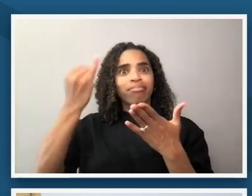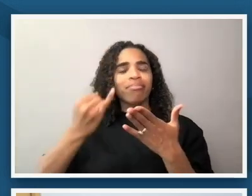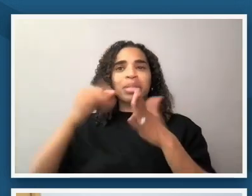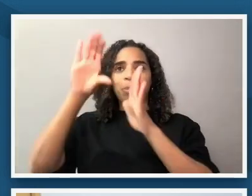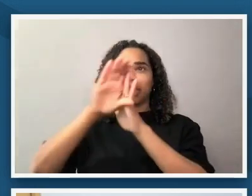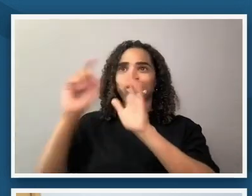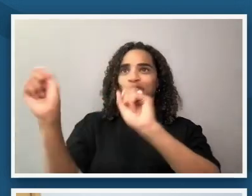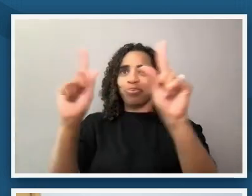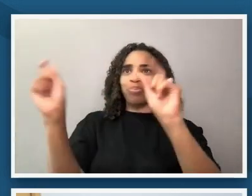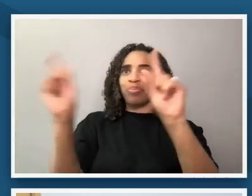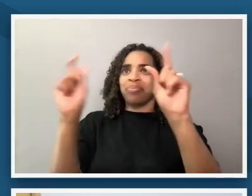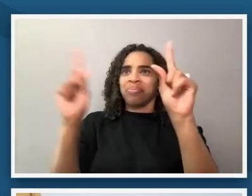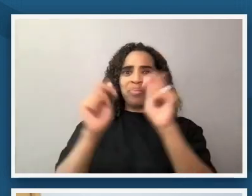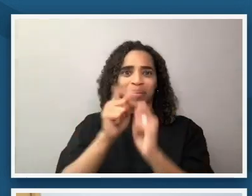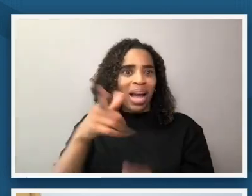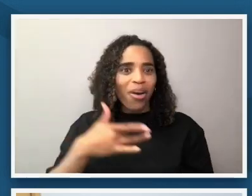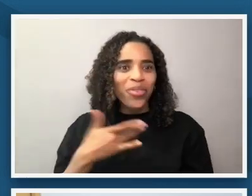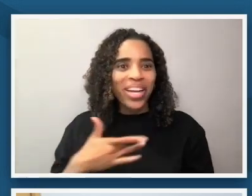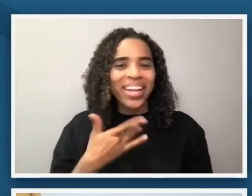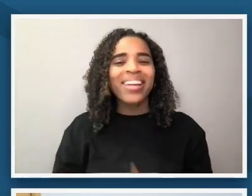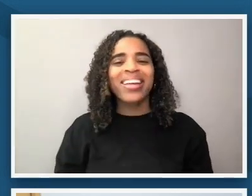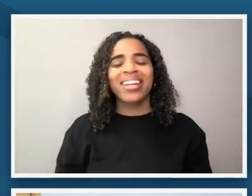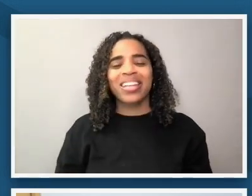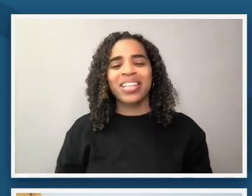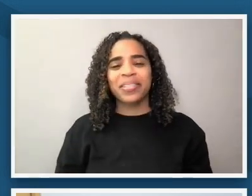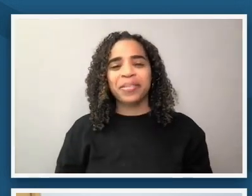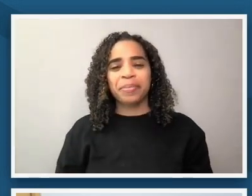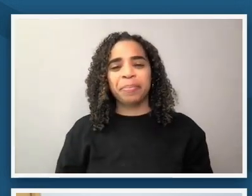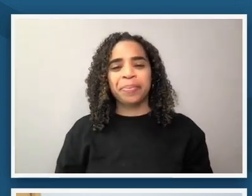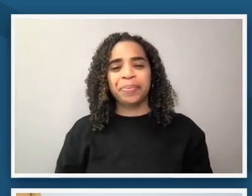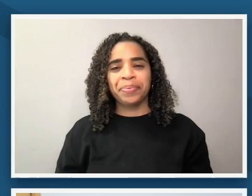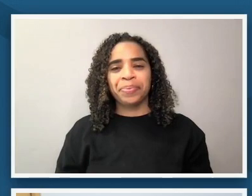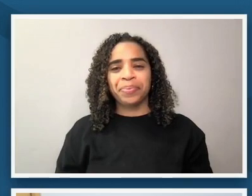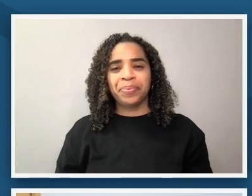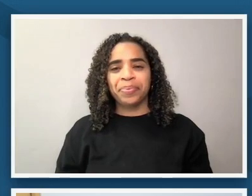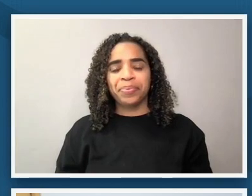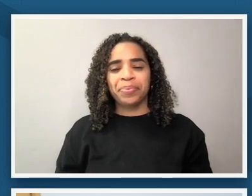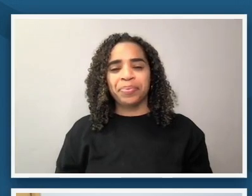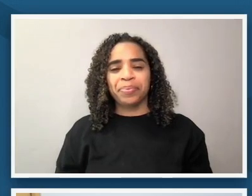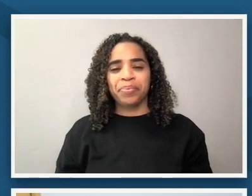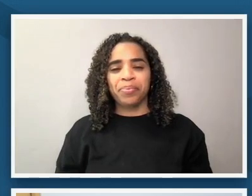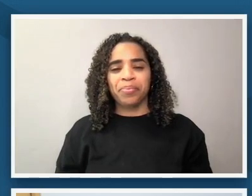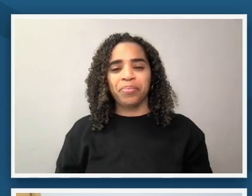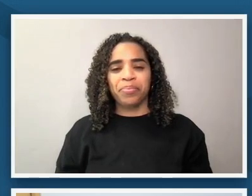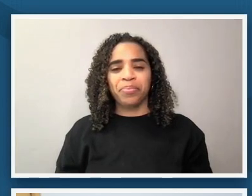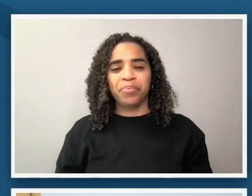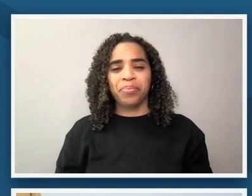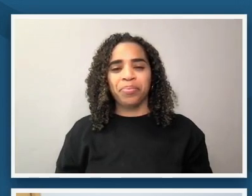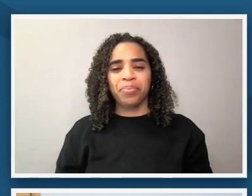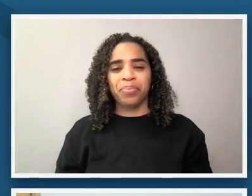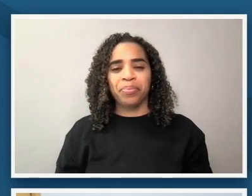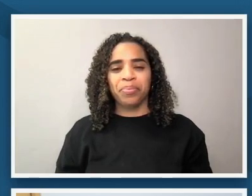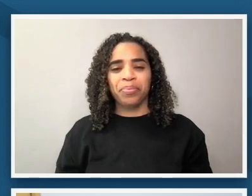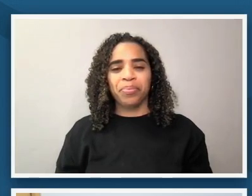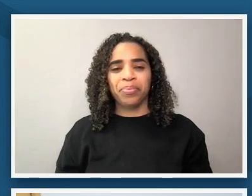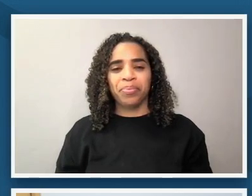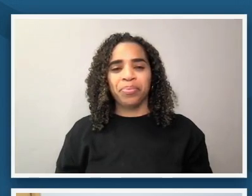adding into the q a box about some things that are on your minds we can share a little bit about